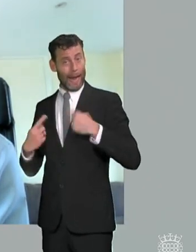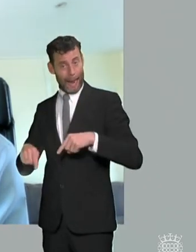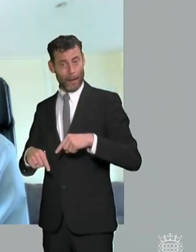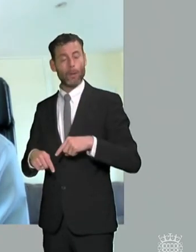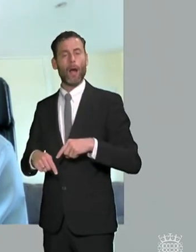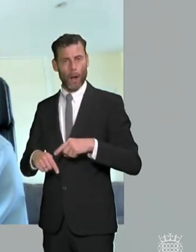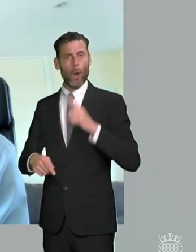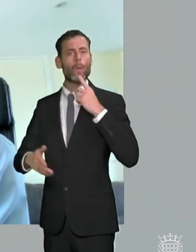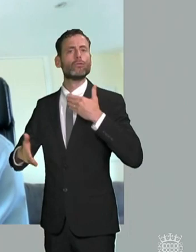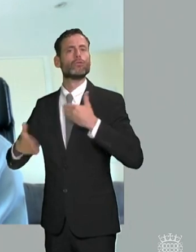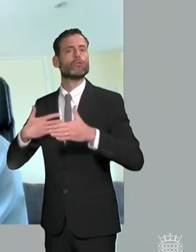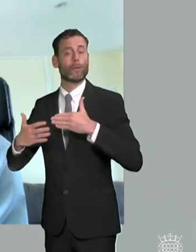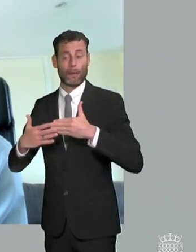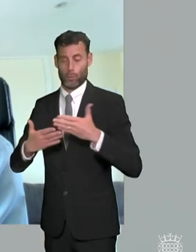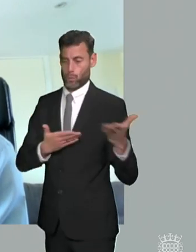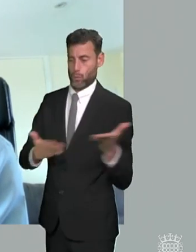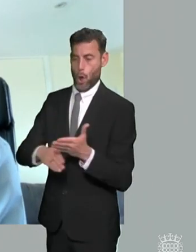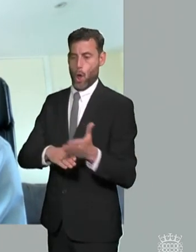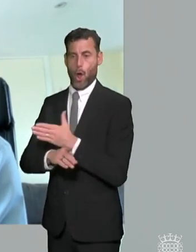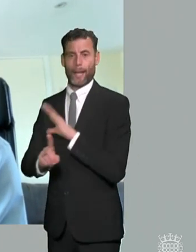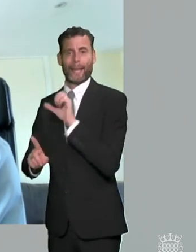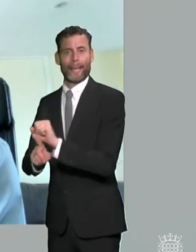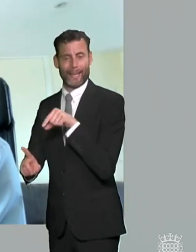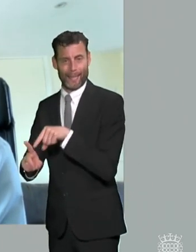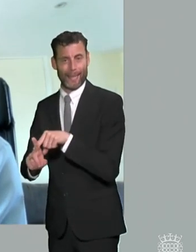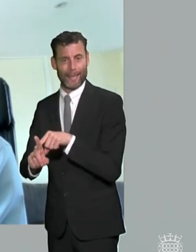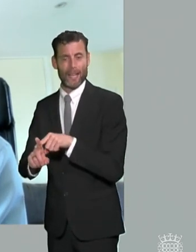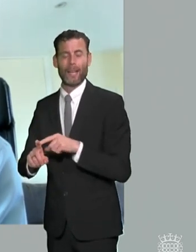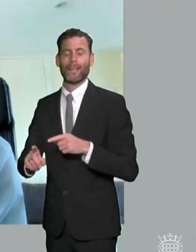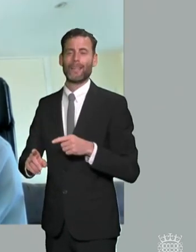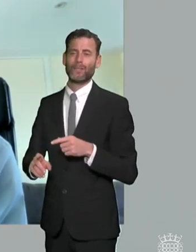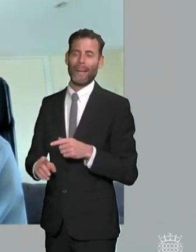because they will all know what is as expected of them and of each other so there's quite a lot of